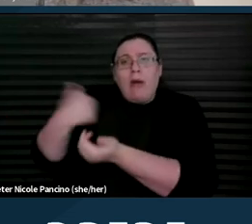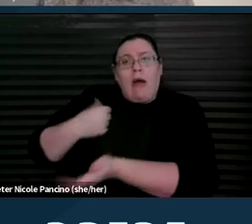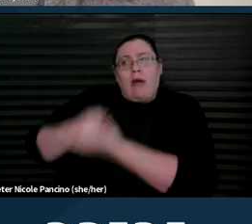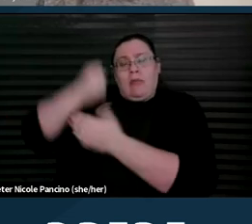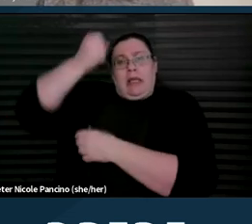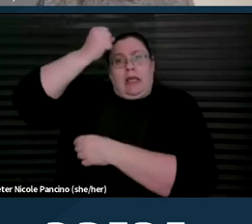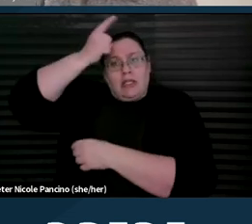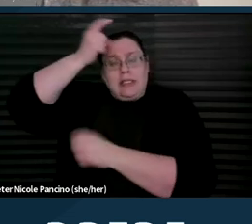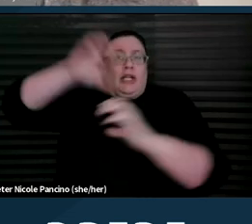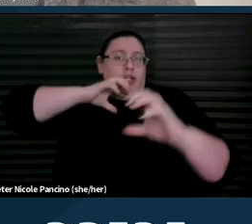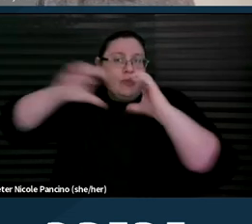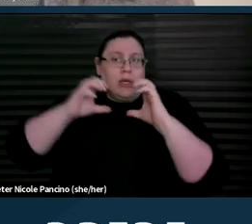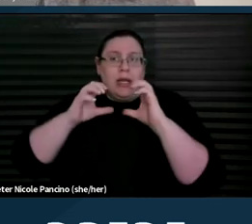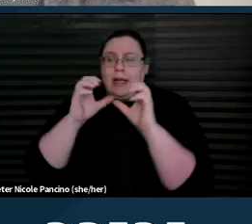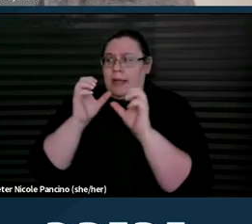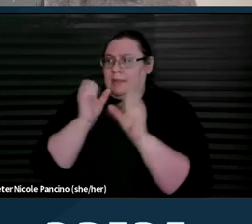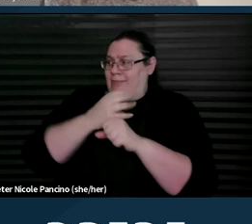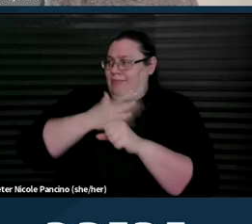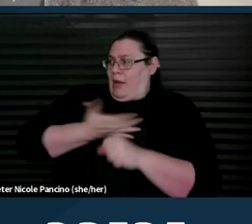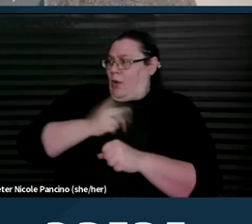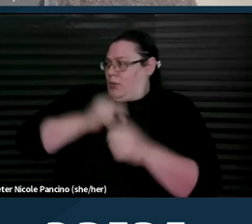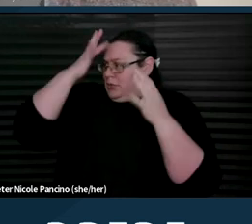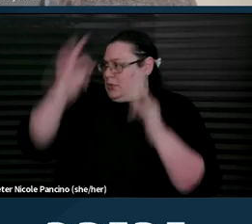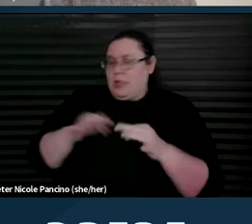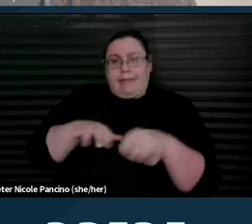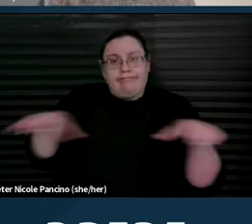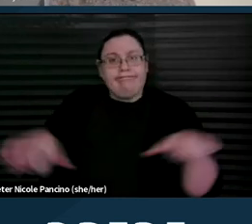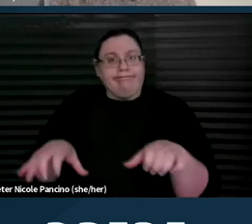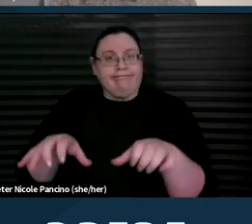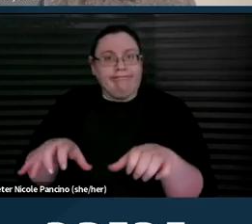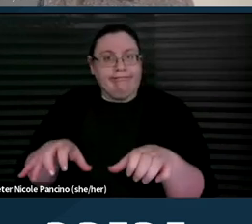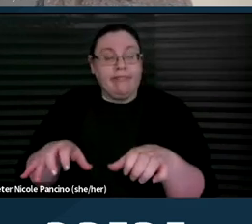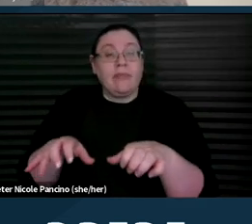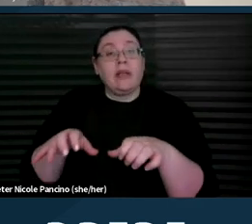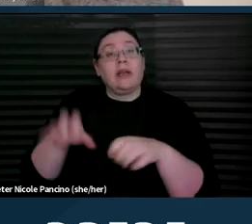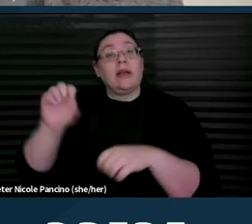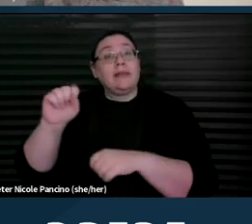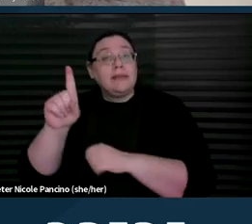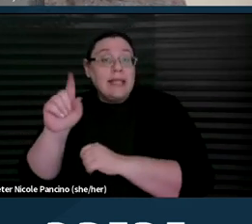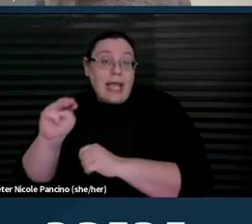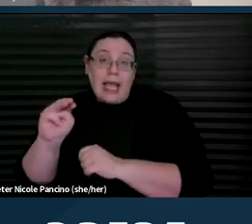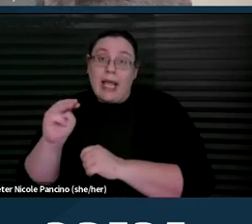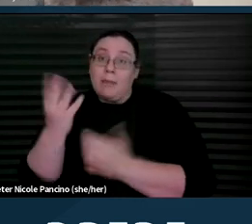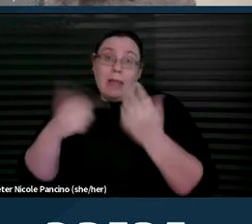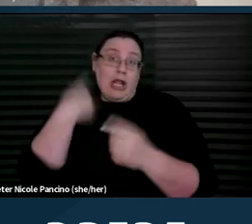make or act on their own choices. And supported decision-making can look different for each person.